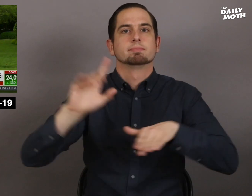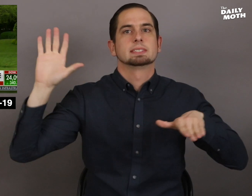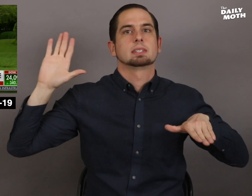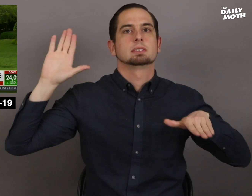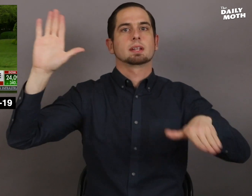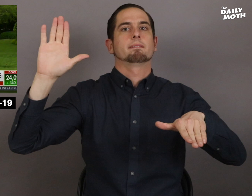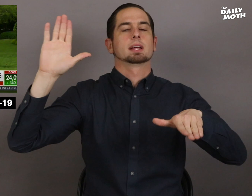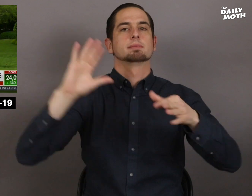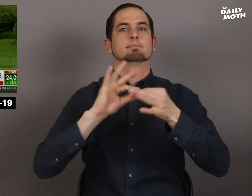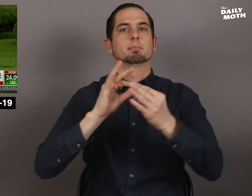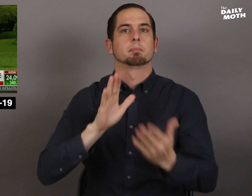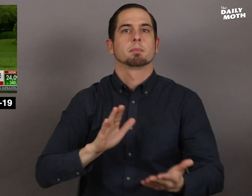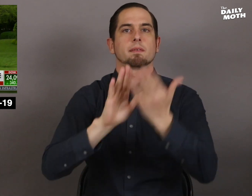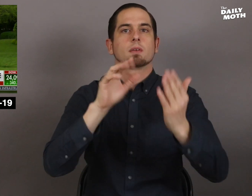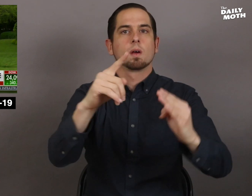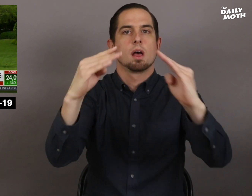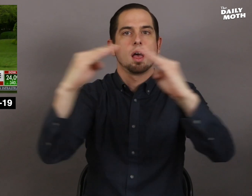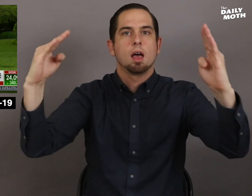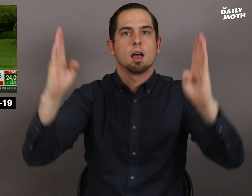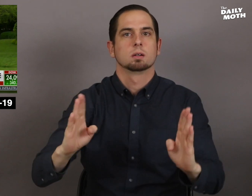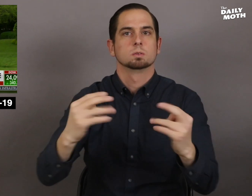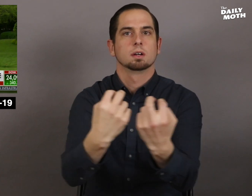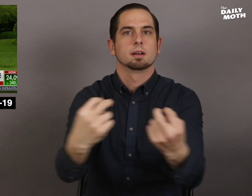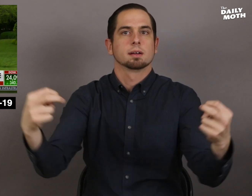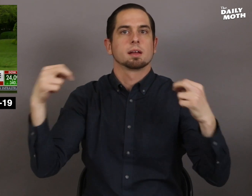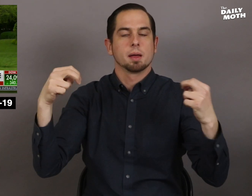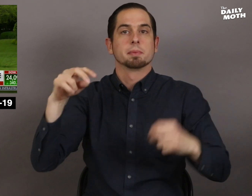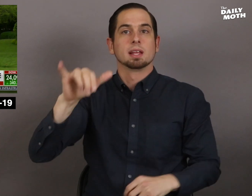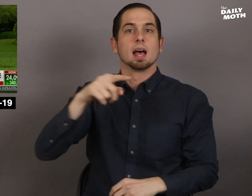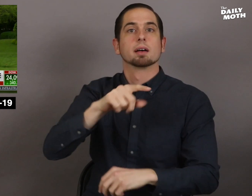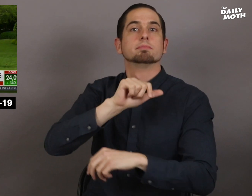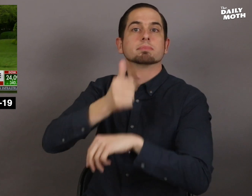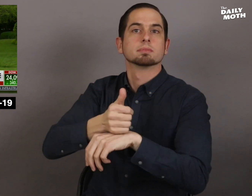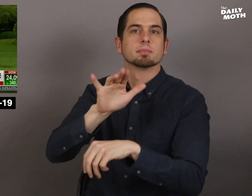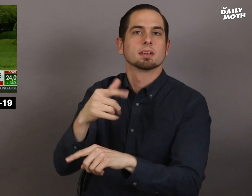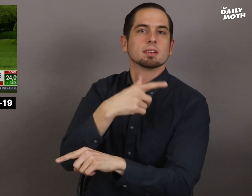to testify before a House committee formed